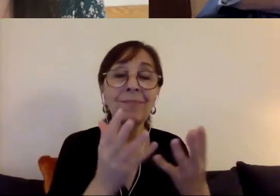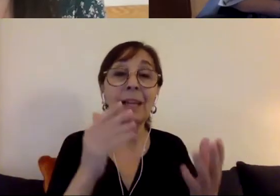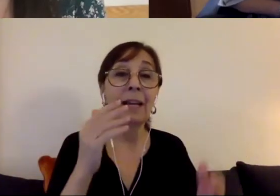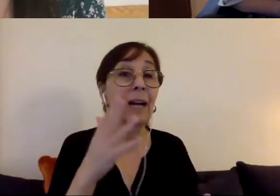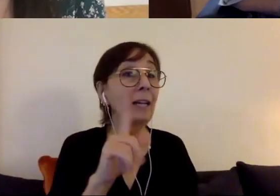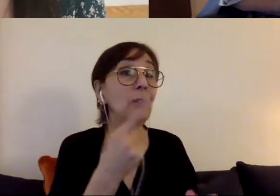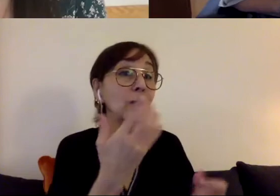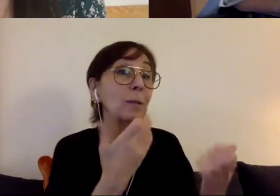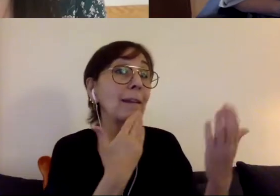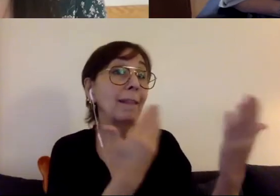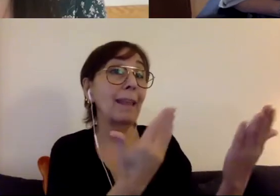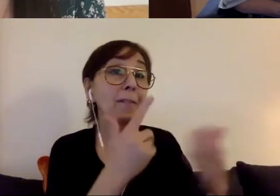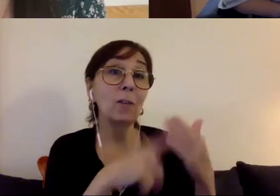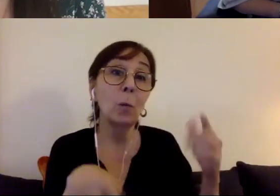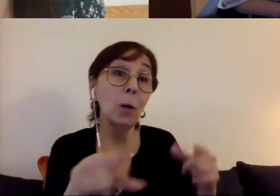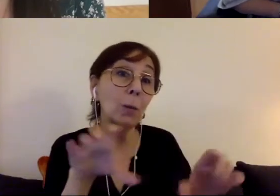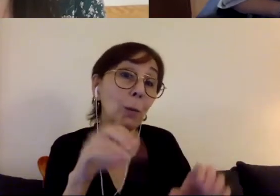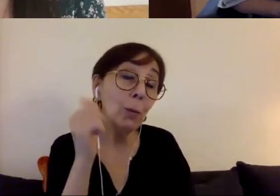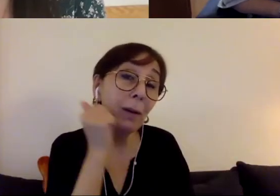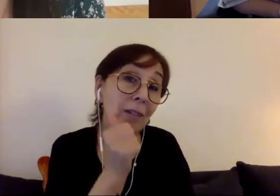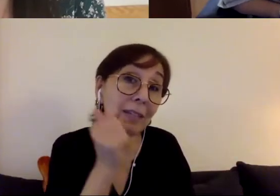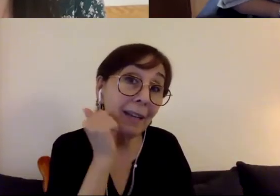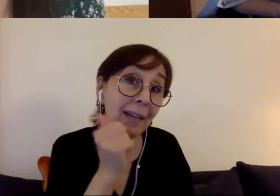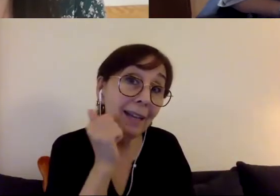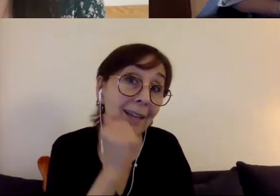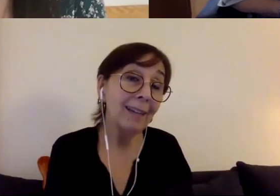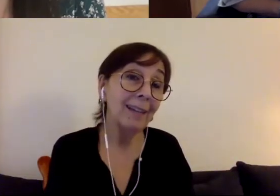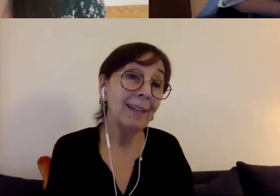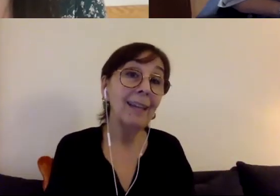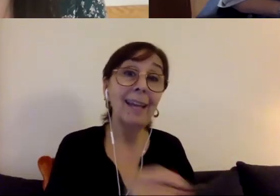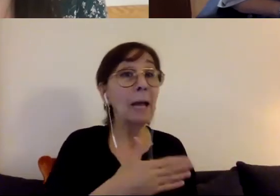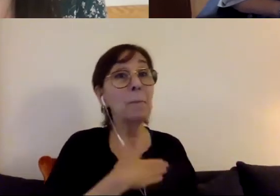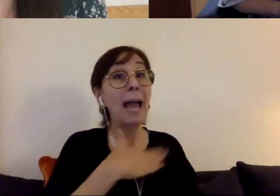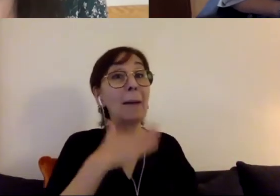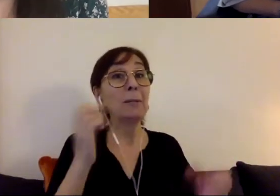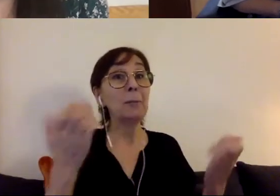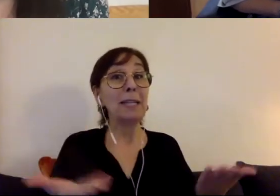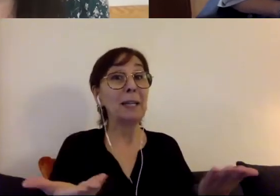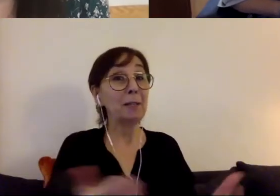what you do every day,and I'm happy to be here.